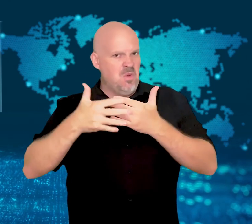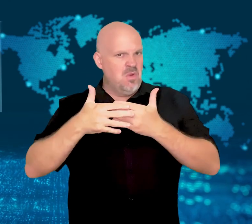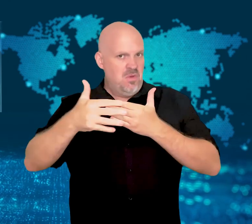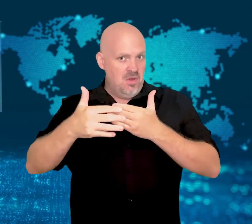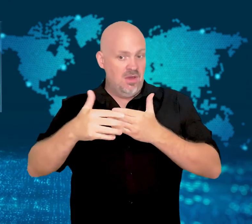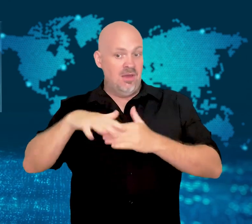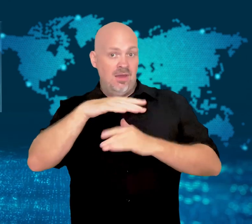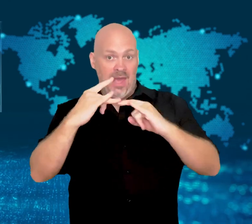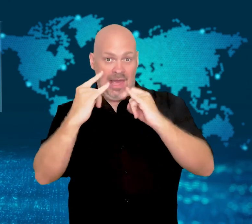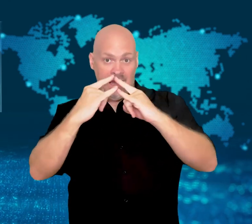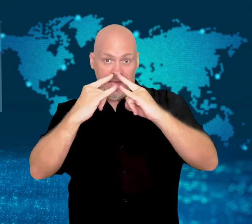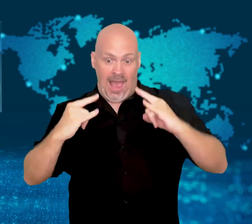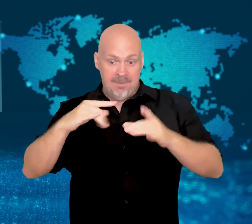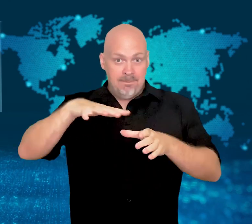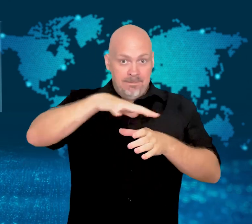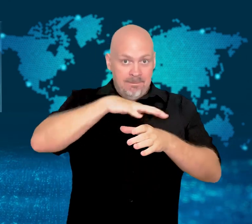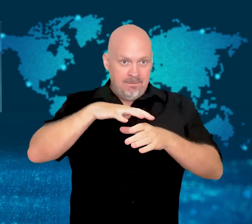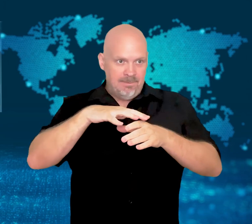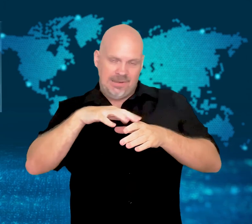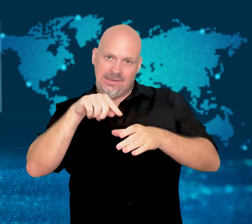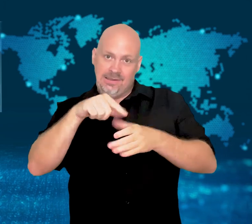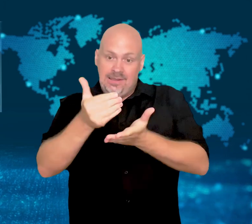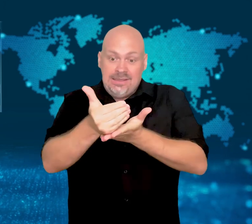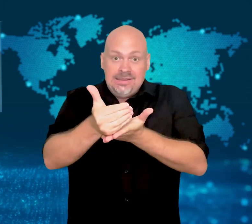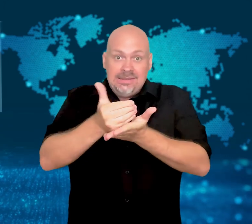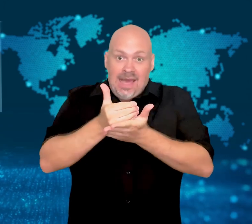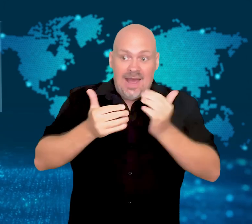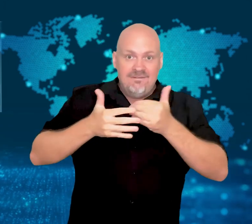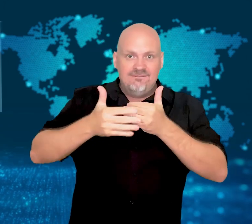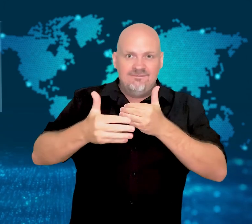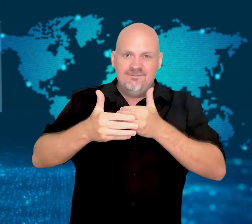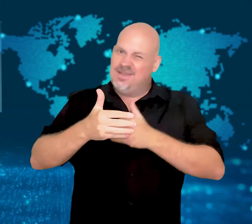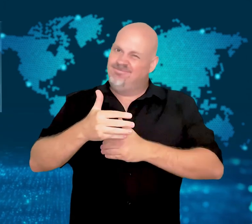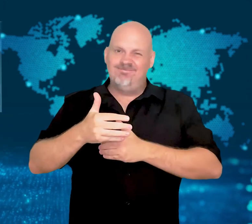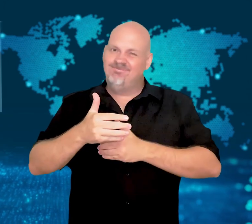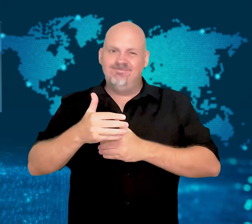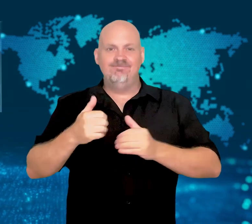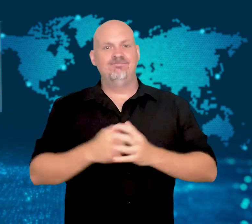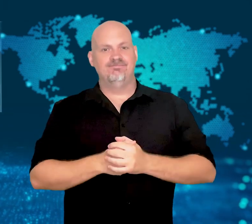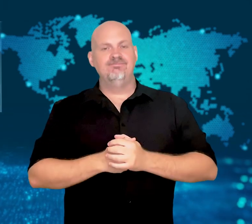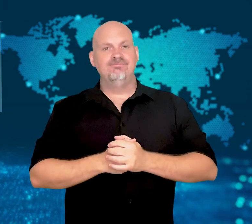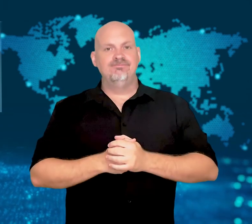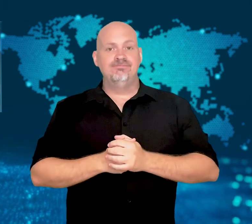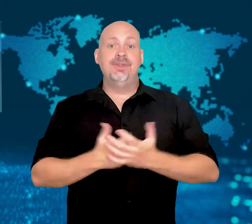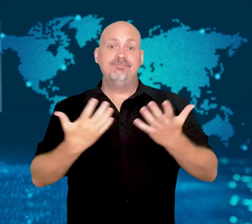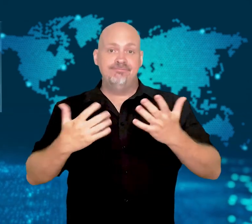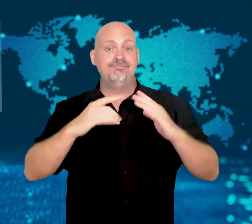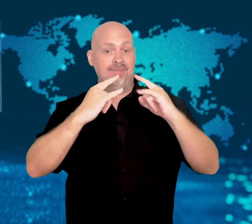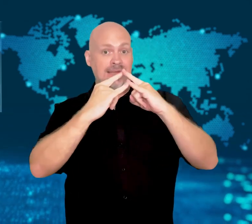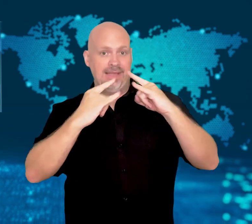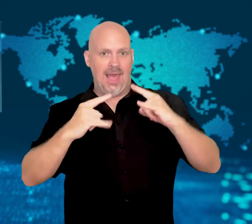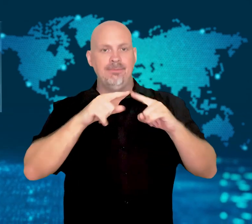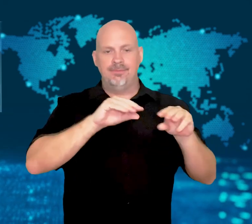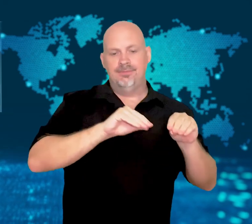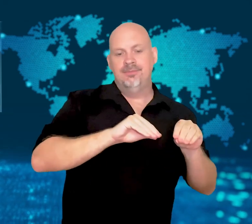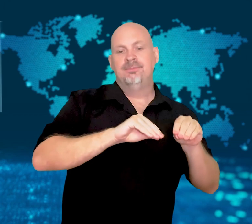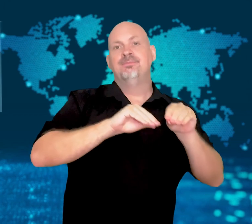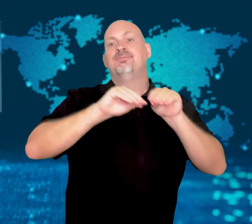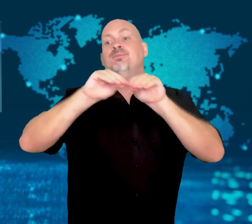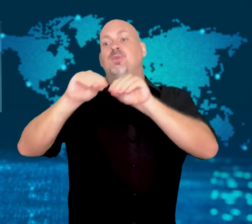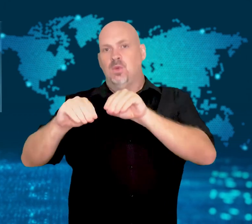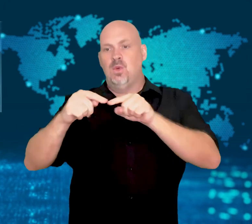Even though relocating the camp will make the climb longer,